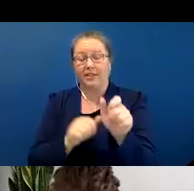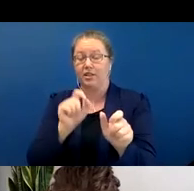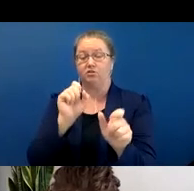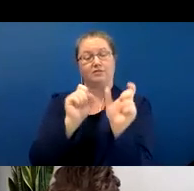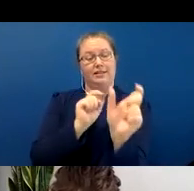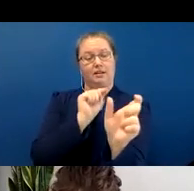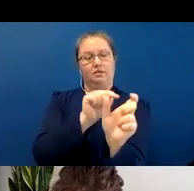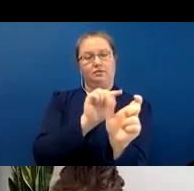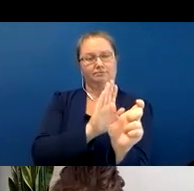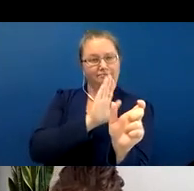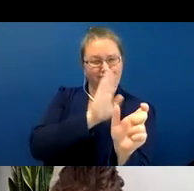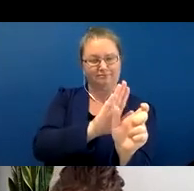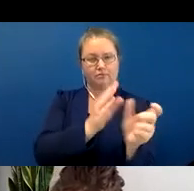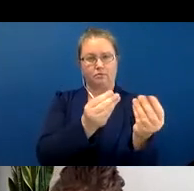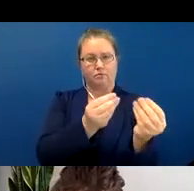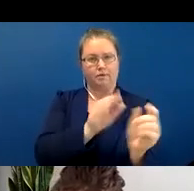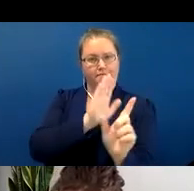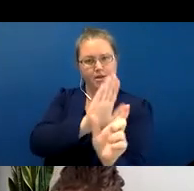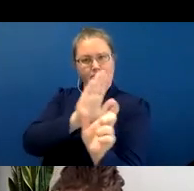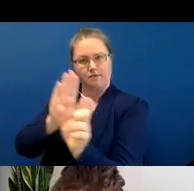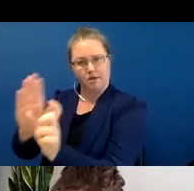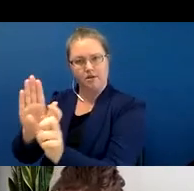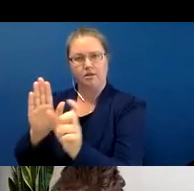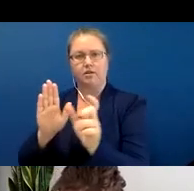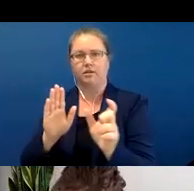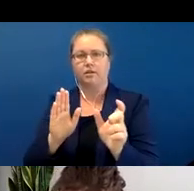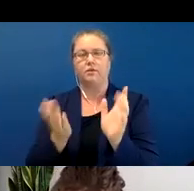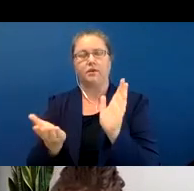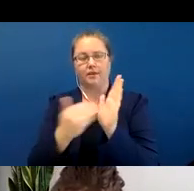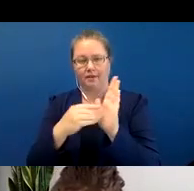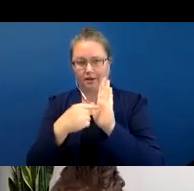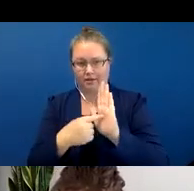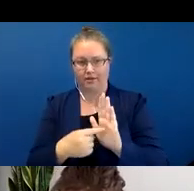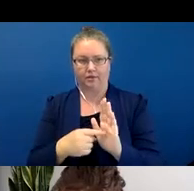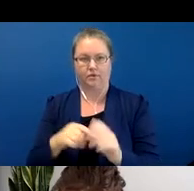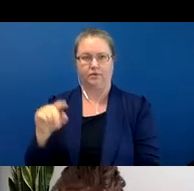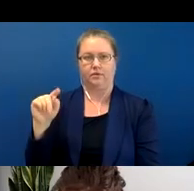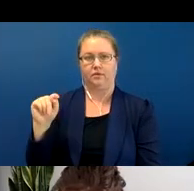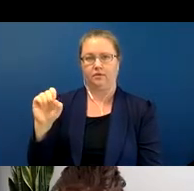So again I've used these examples again. -tsóós can only be used with things that are flat